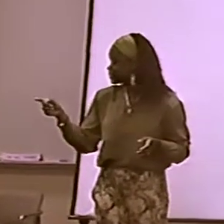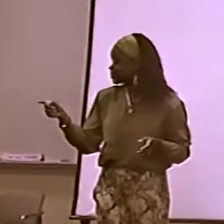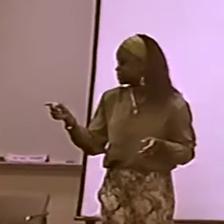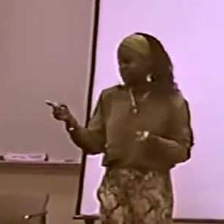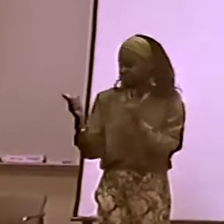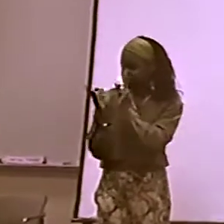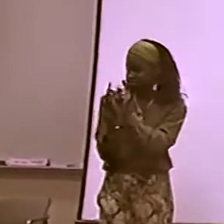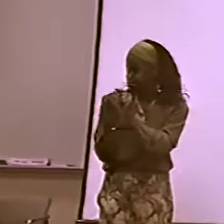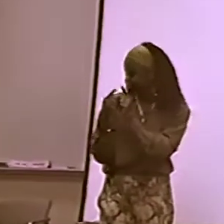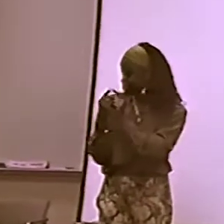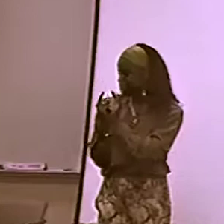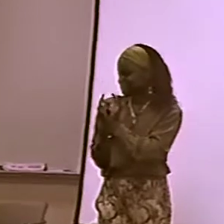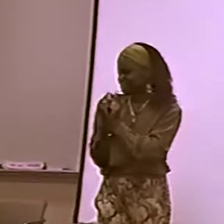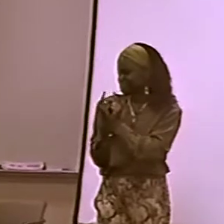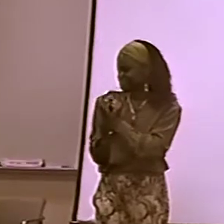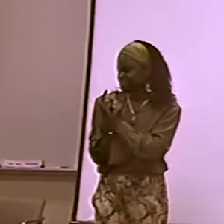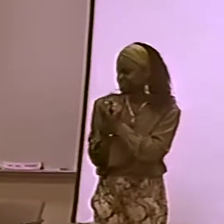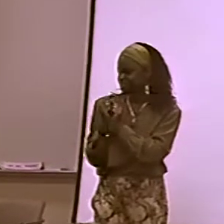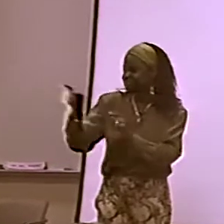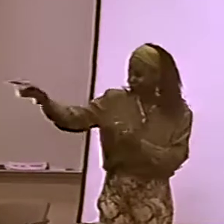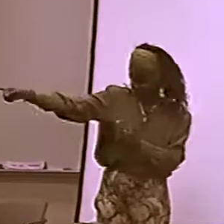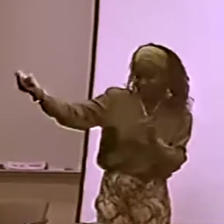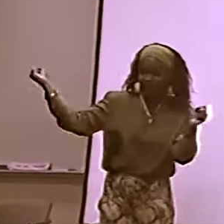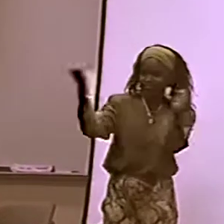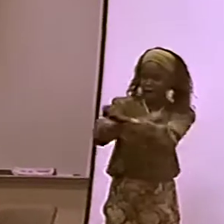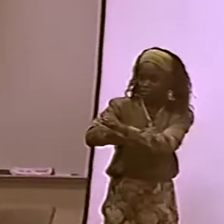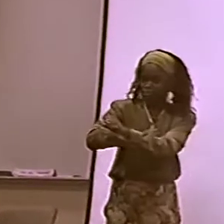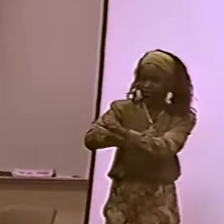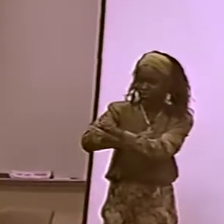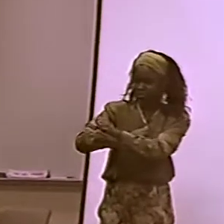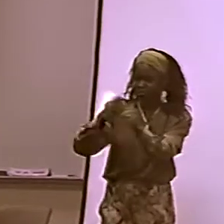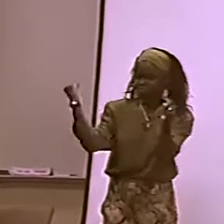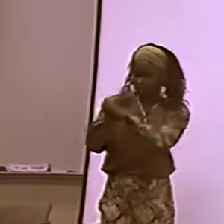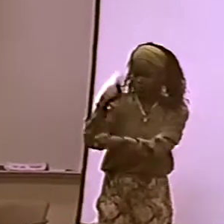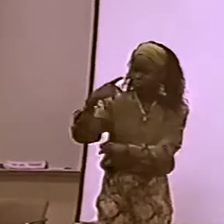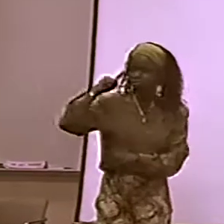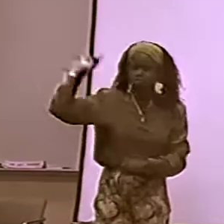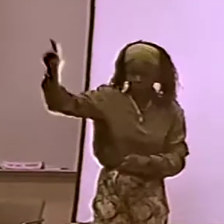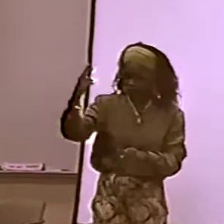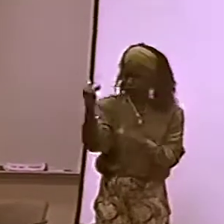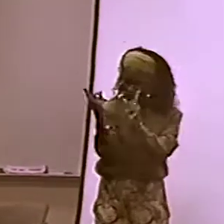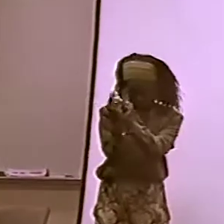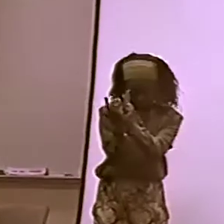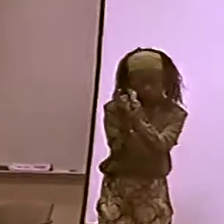WHAT DO YOU THINK THAT IS? WHAT DID I JUST SIGN THERE? TALKING? NO.